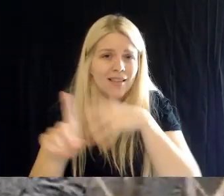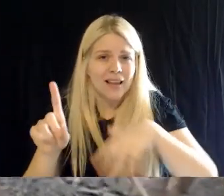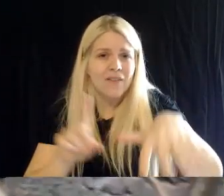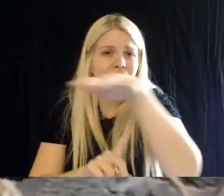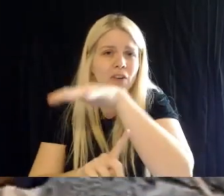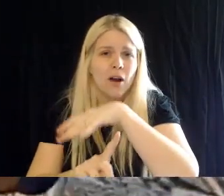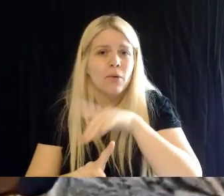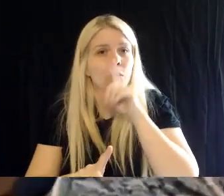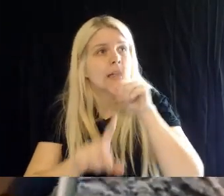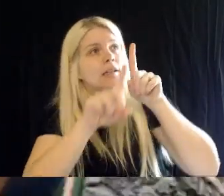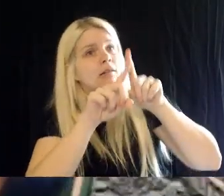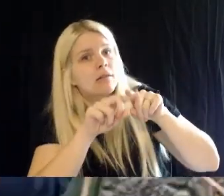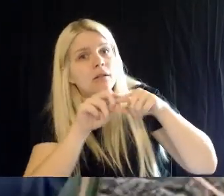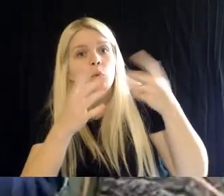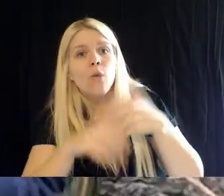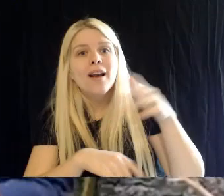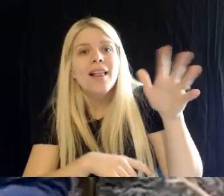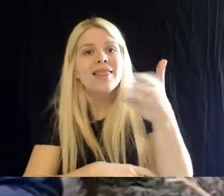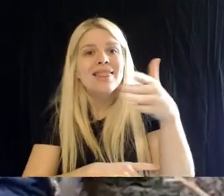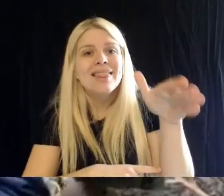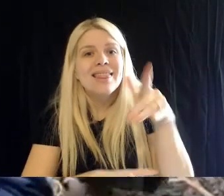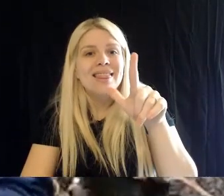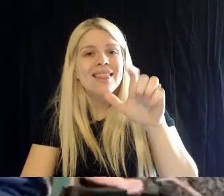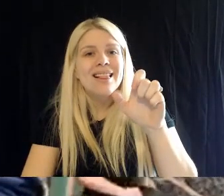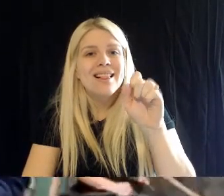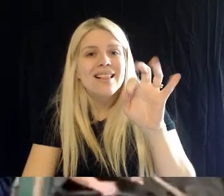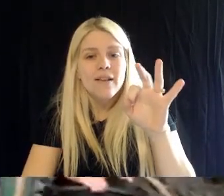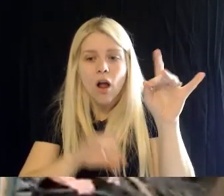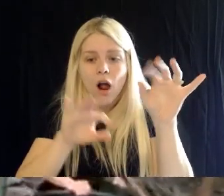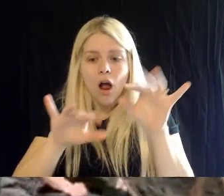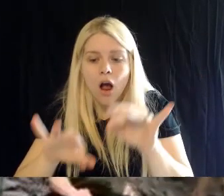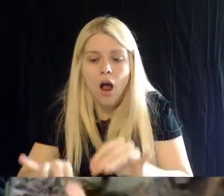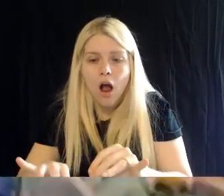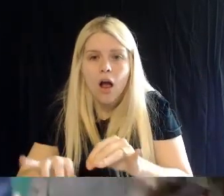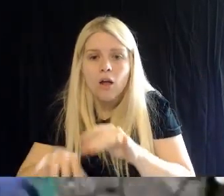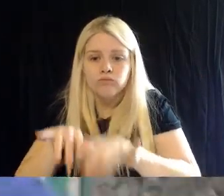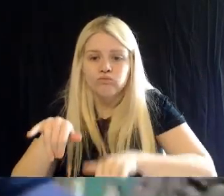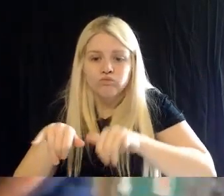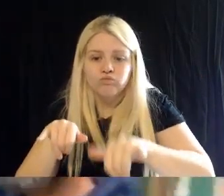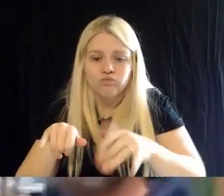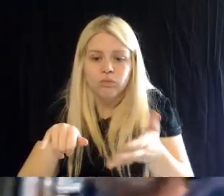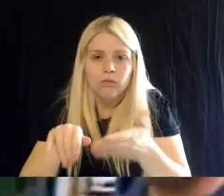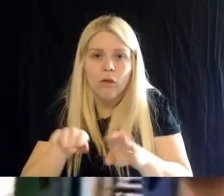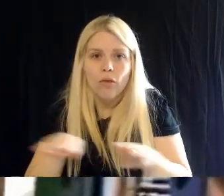down and and then the decomposing on the forest floor- that's what really has